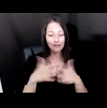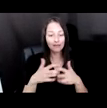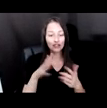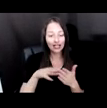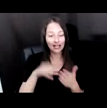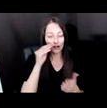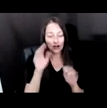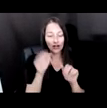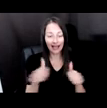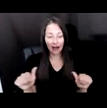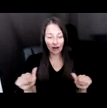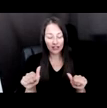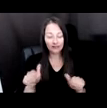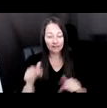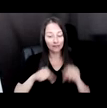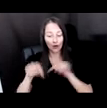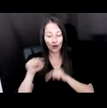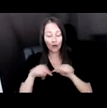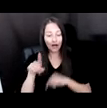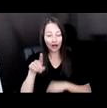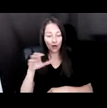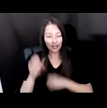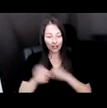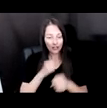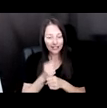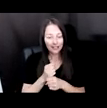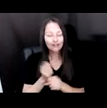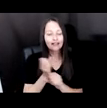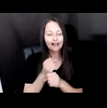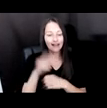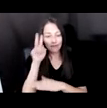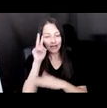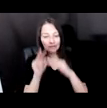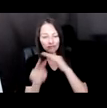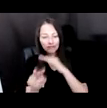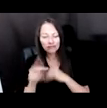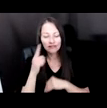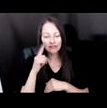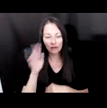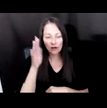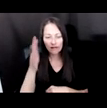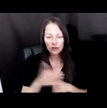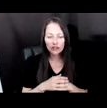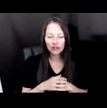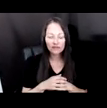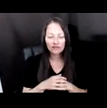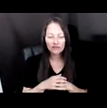100 YEARS BECAME PROJECTIONS ON THE BUILDING SKIN. WE USE TOTAL 42 PROJECTORS TO ACHIEVE